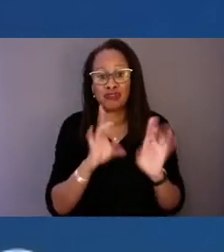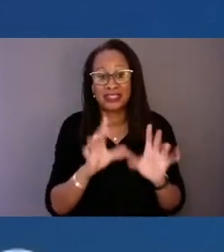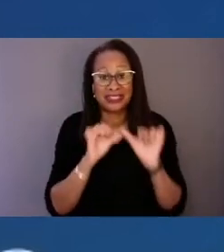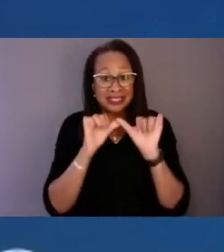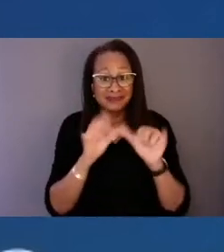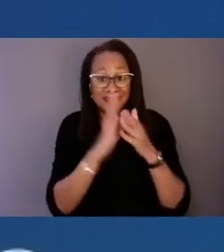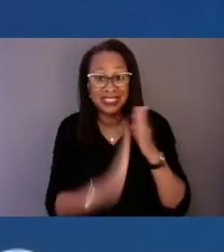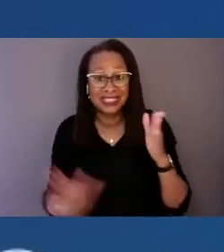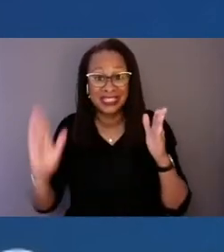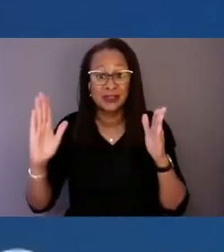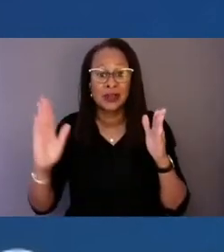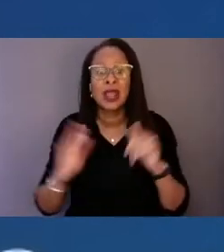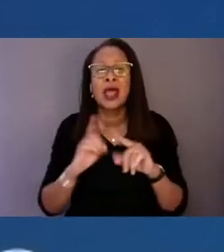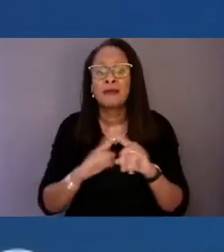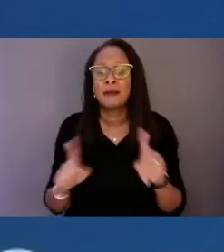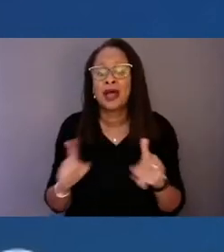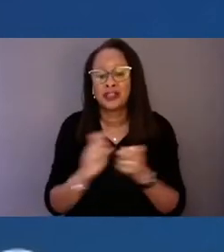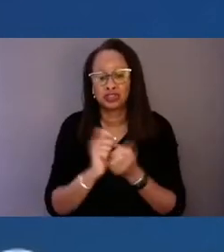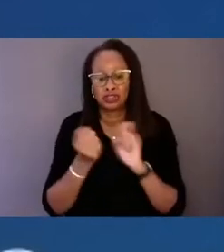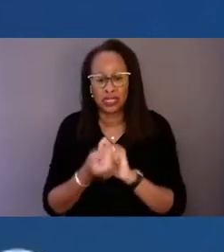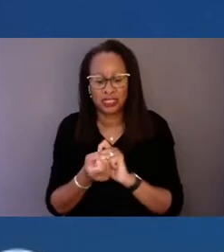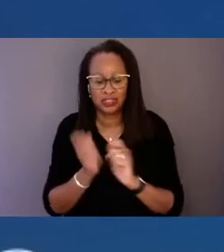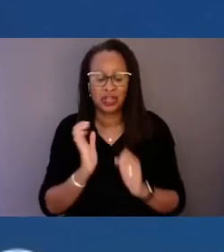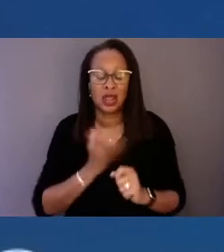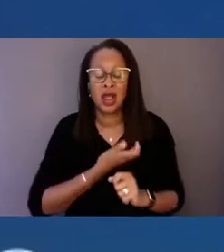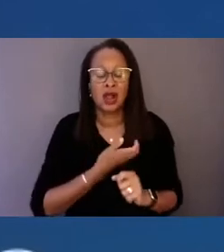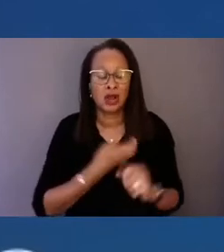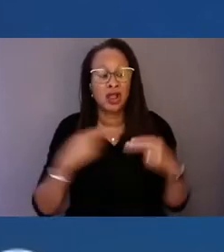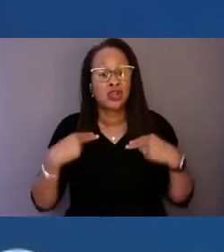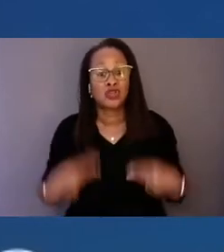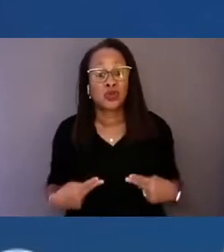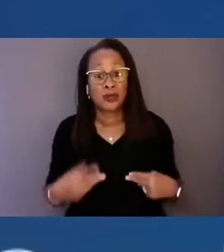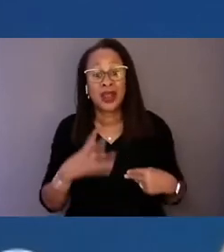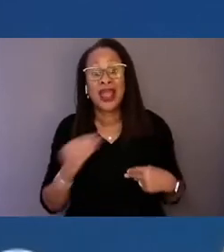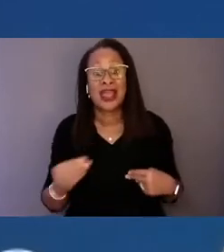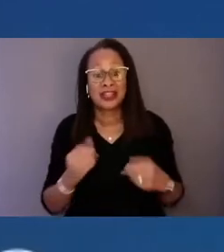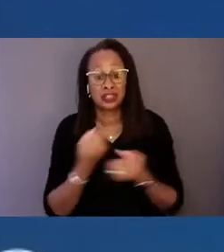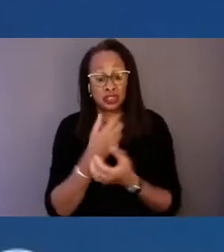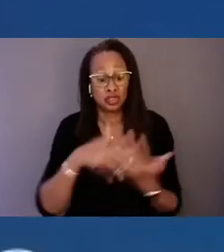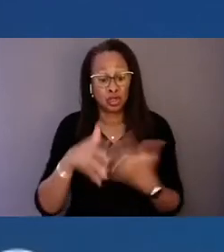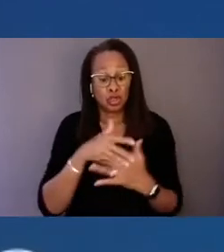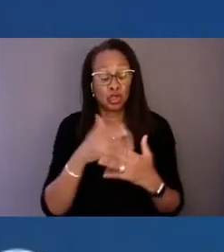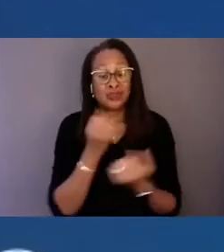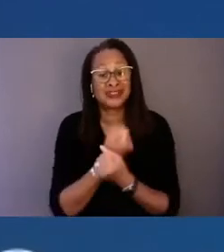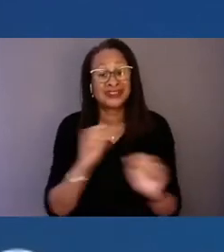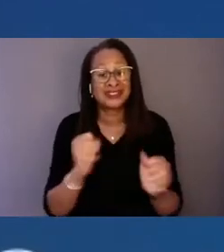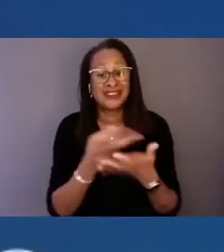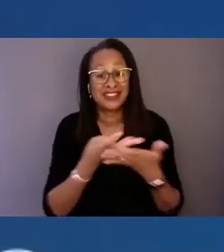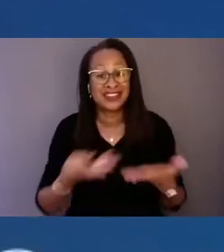our human and social safety net so that we are putting resources into systems where people are,